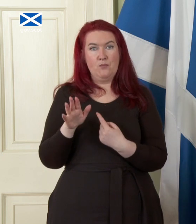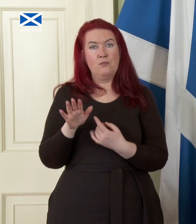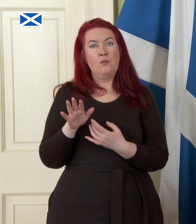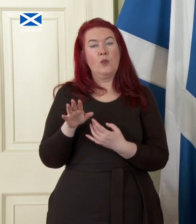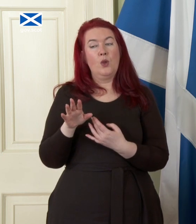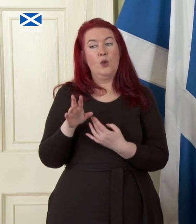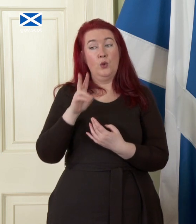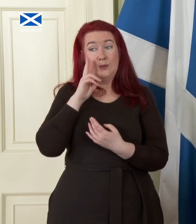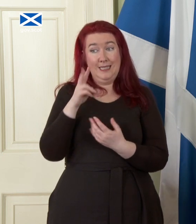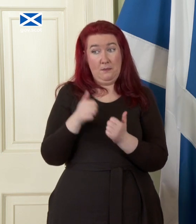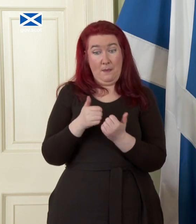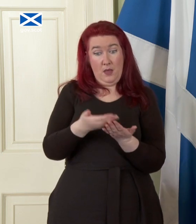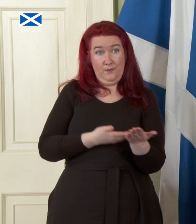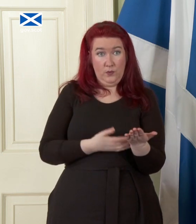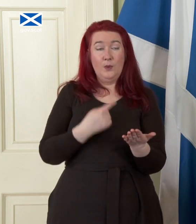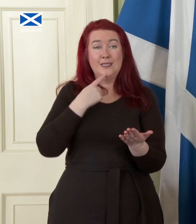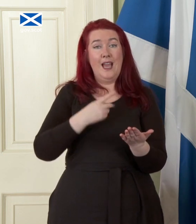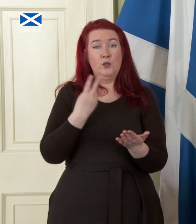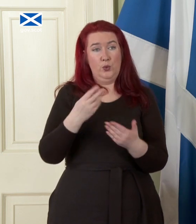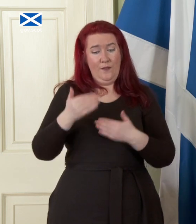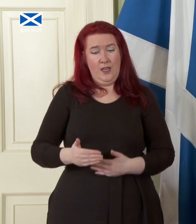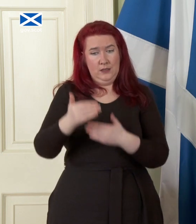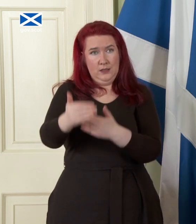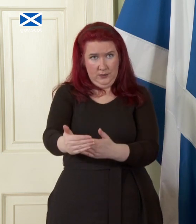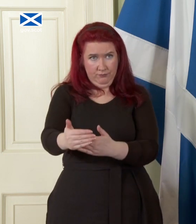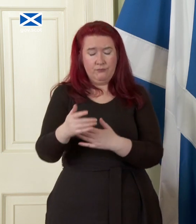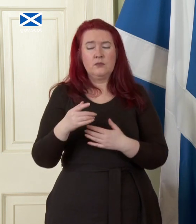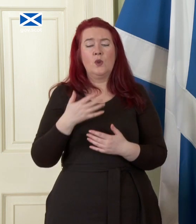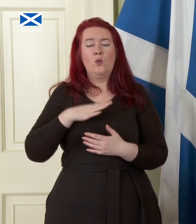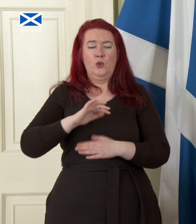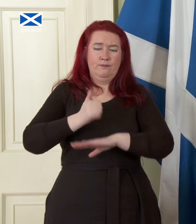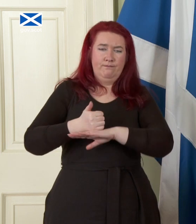in the paper we set out two phases uh towards establishing a Scottish currency in phase one